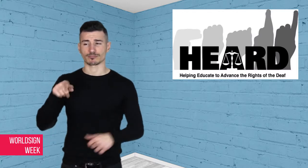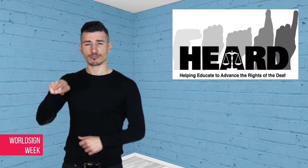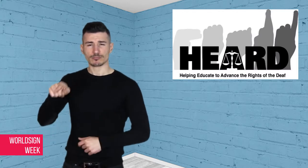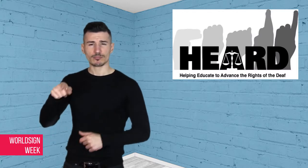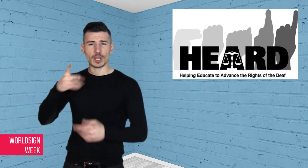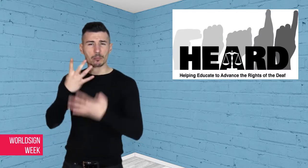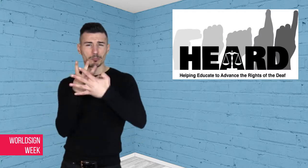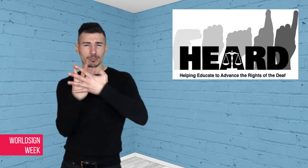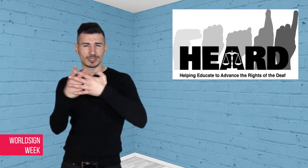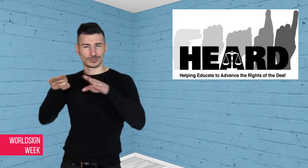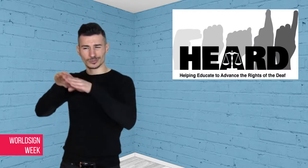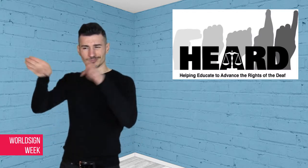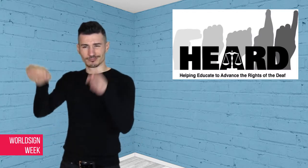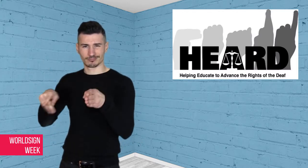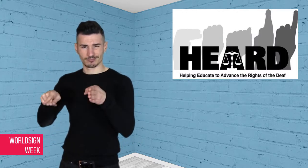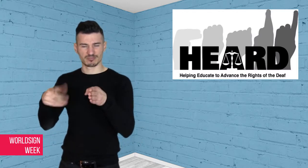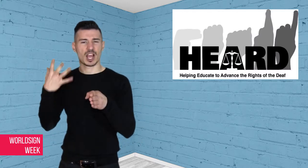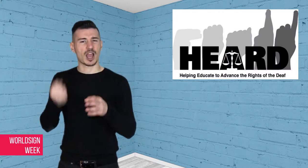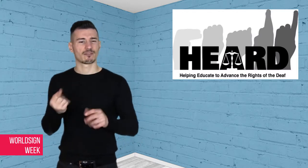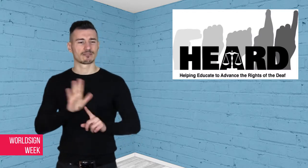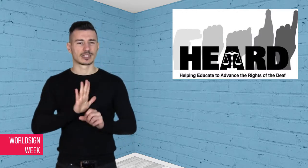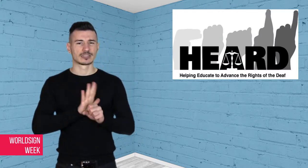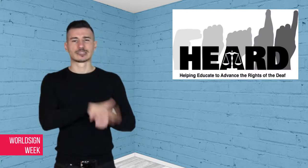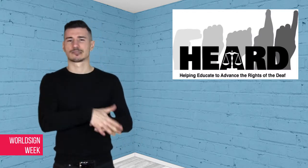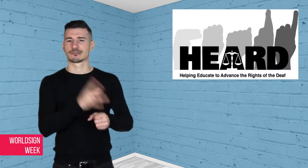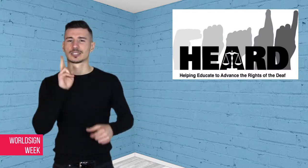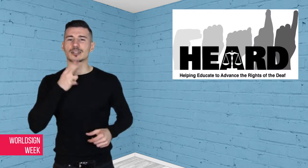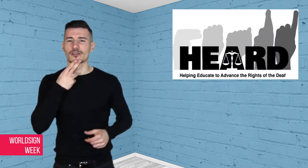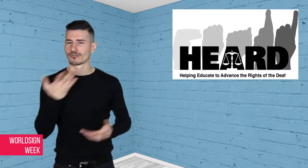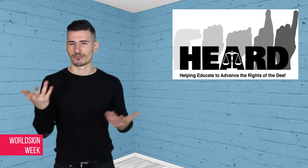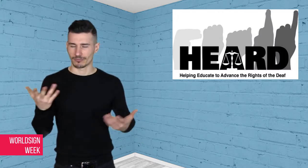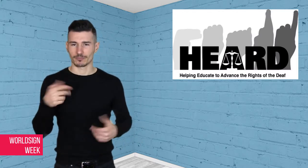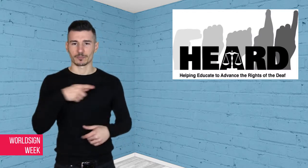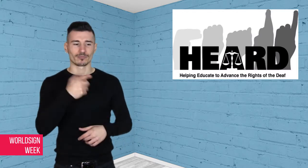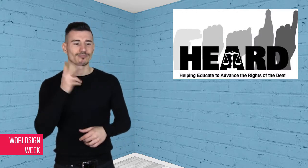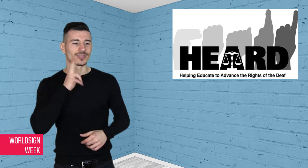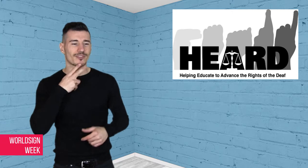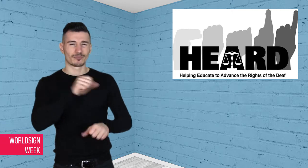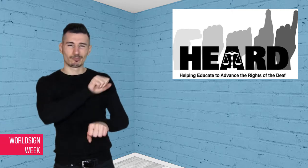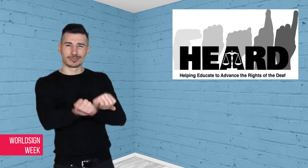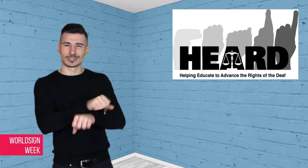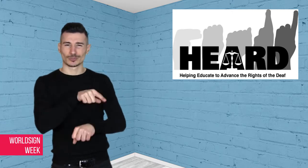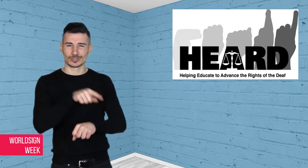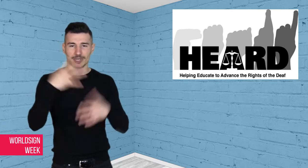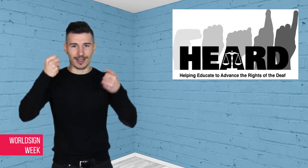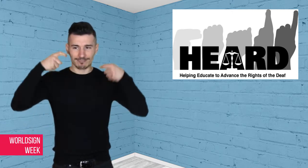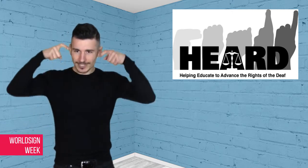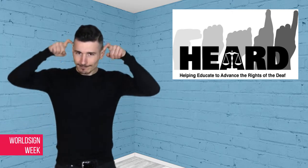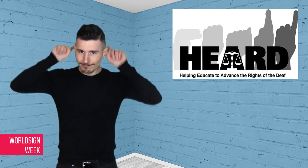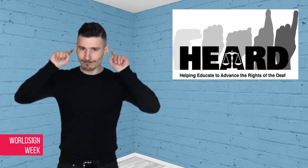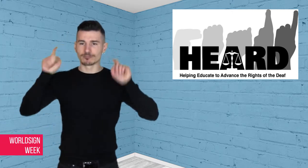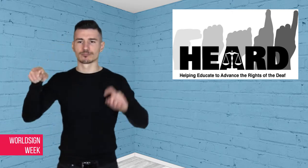deaf prisoners as punishment. Deaf prisoners also miss meals or count